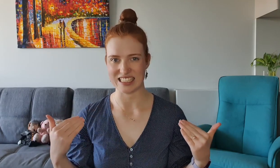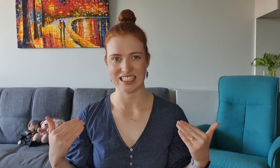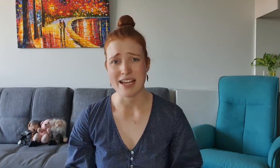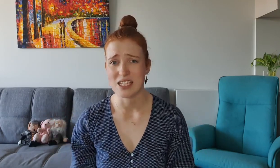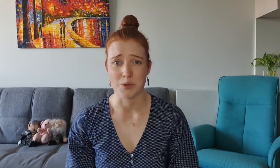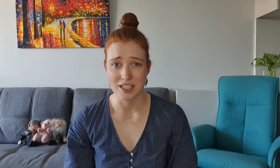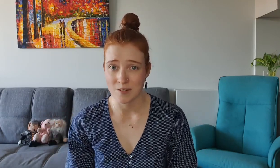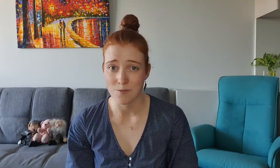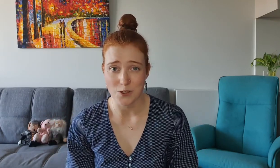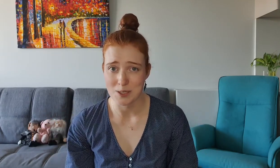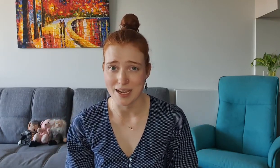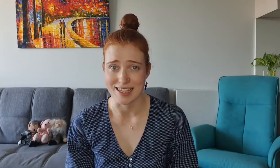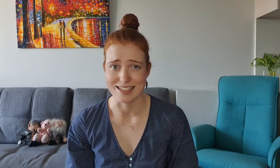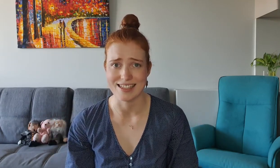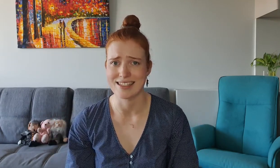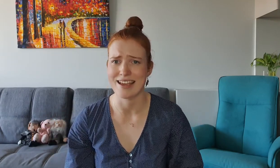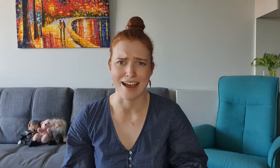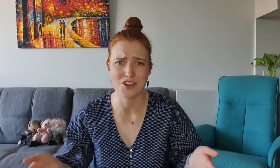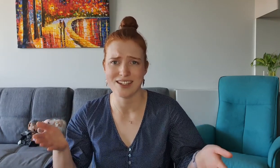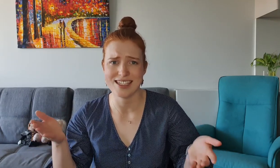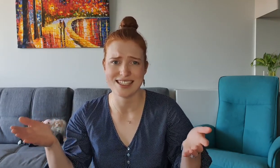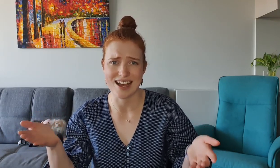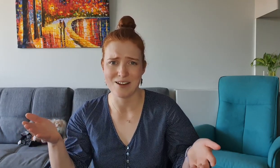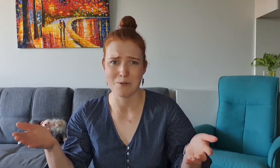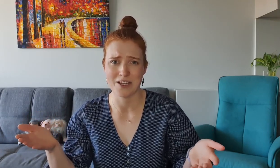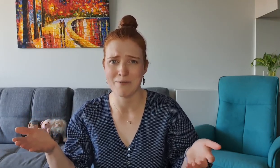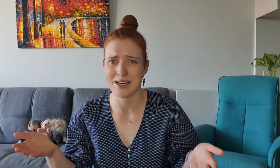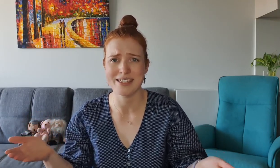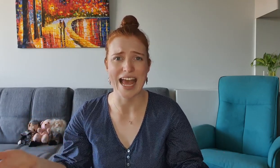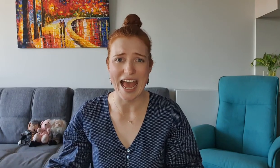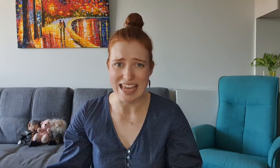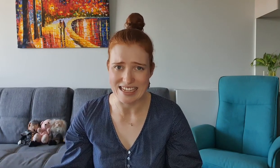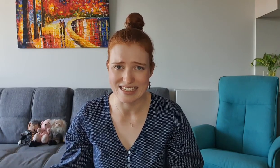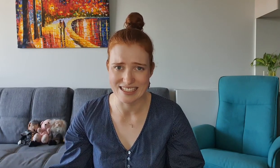And yeah, Mikey's really confused by this, he's like "actually I started working when I was eight"